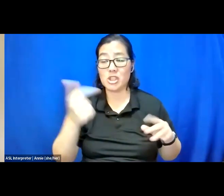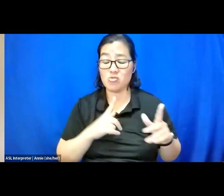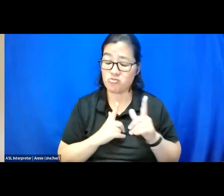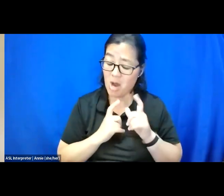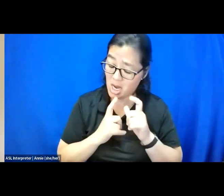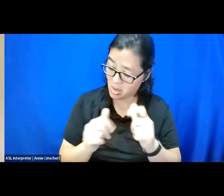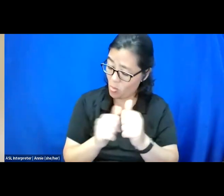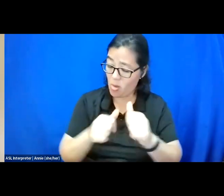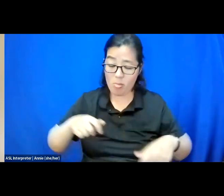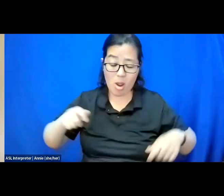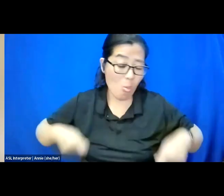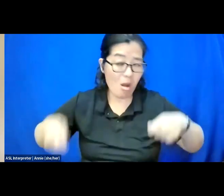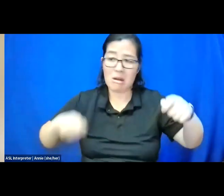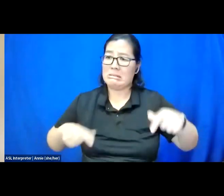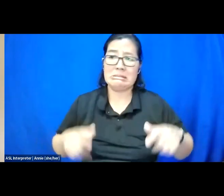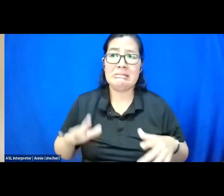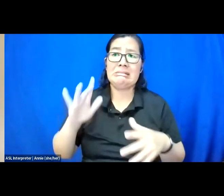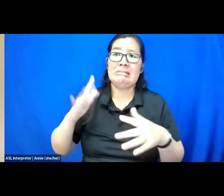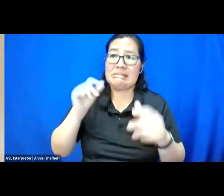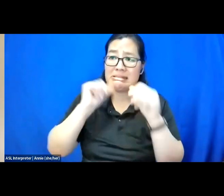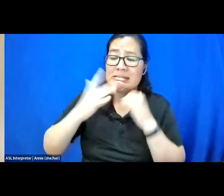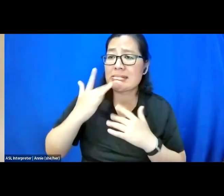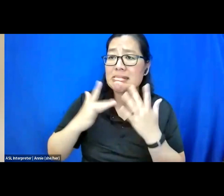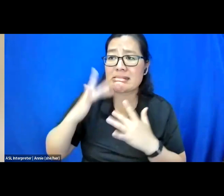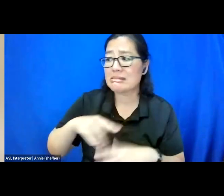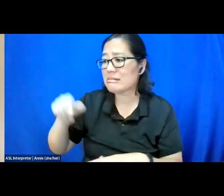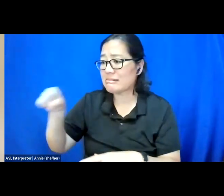desperately pushing the button for the elevator to come down.